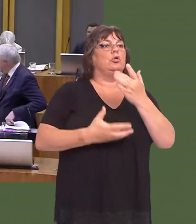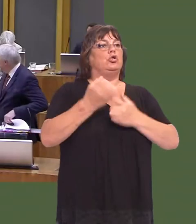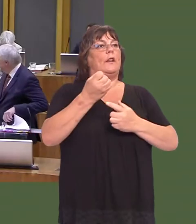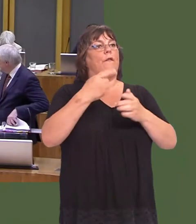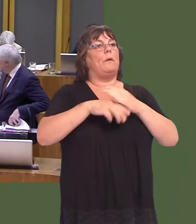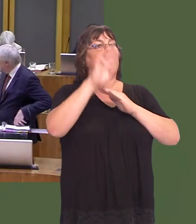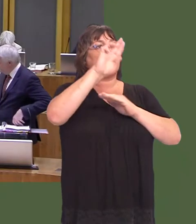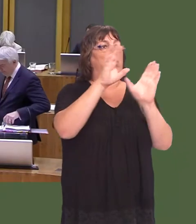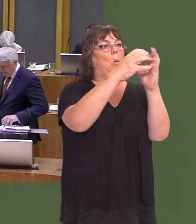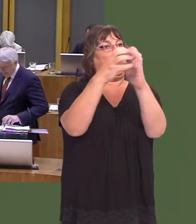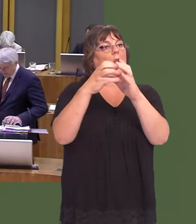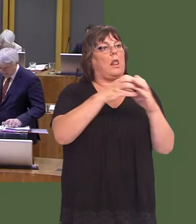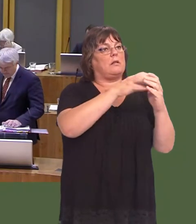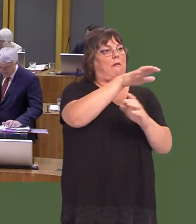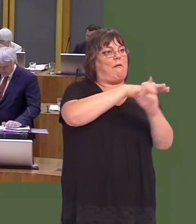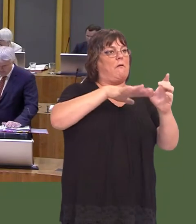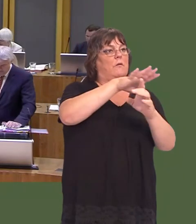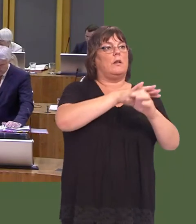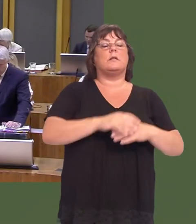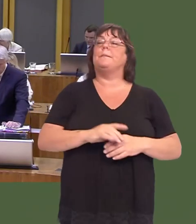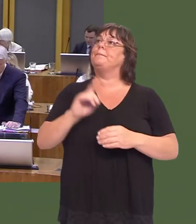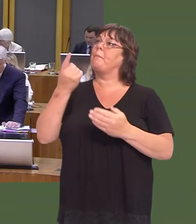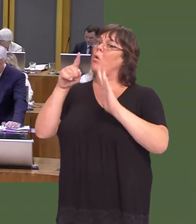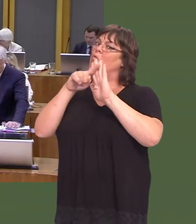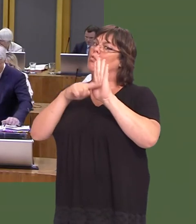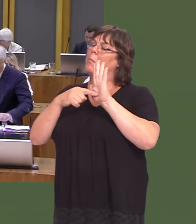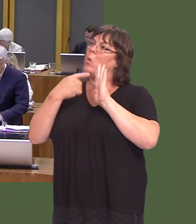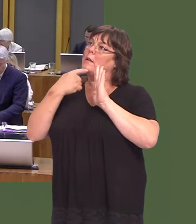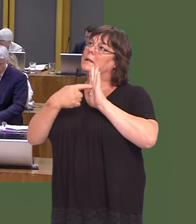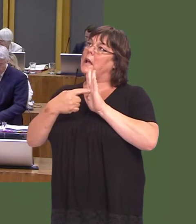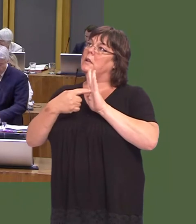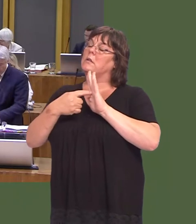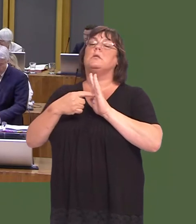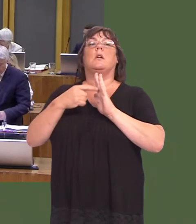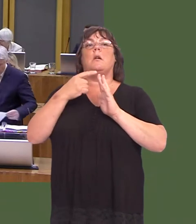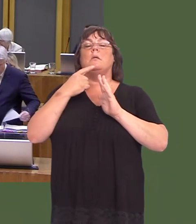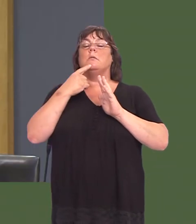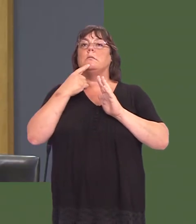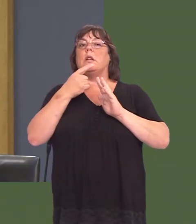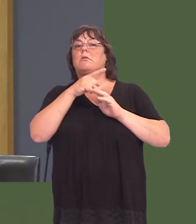Hefin David: One of the issues raised by the report was the variable, inconsistent and